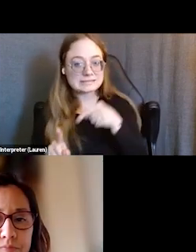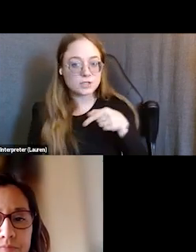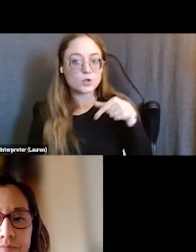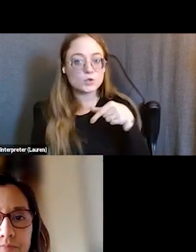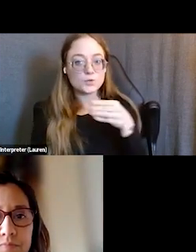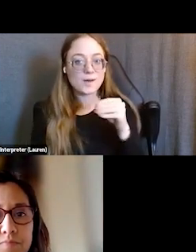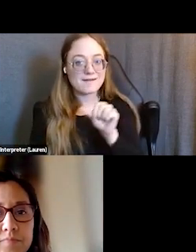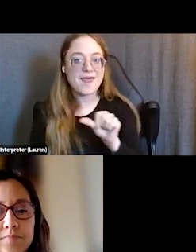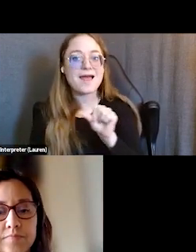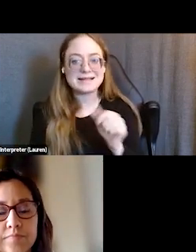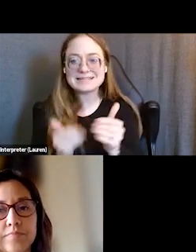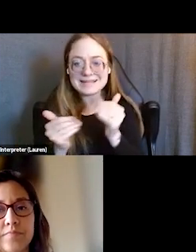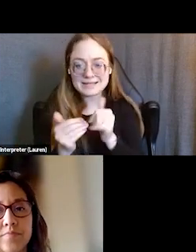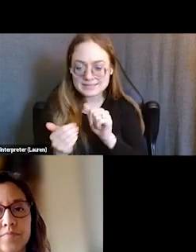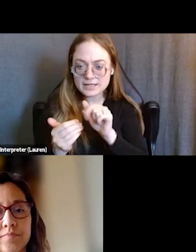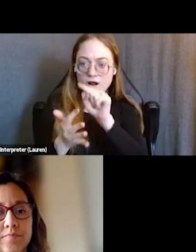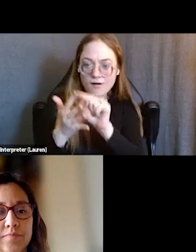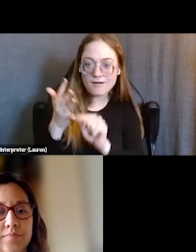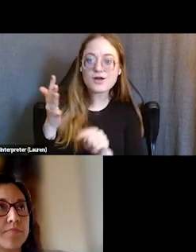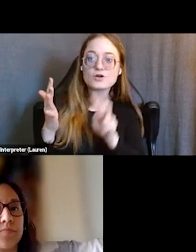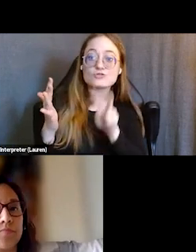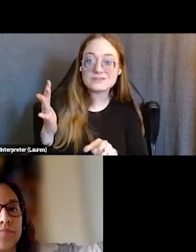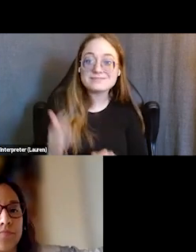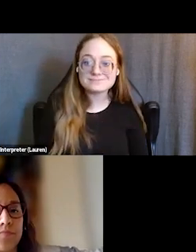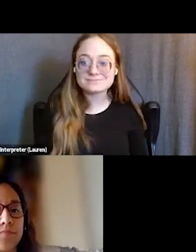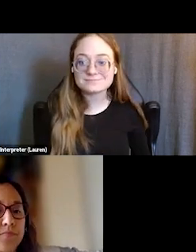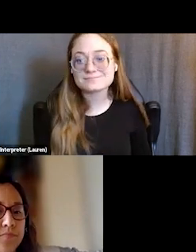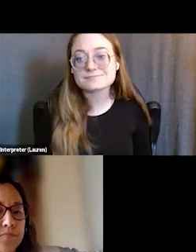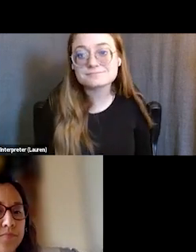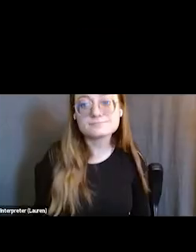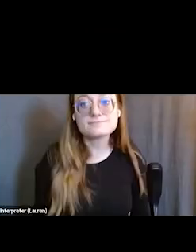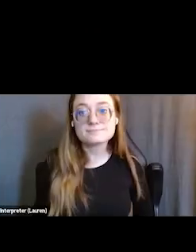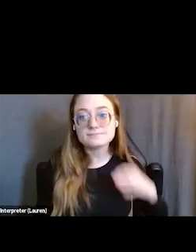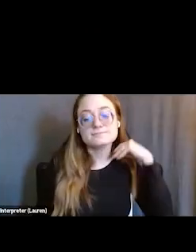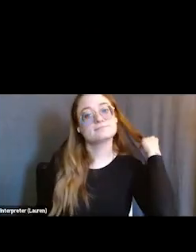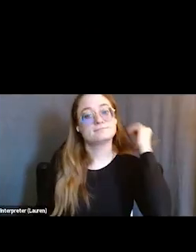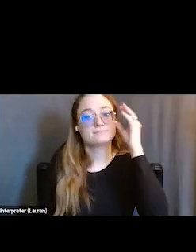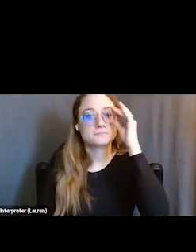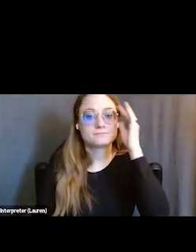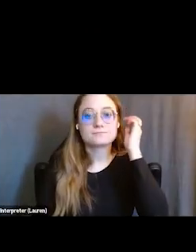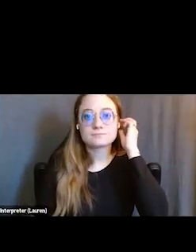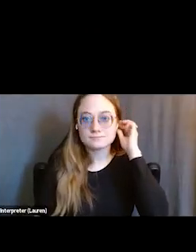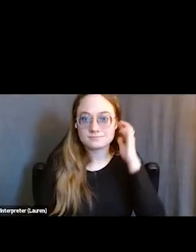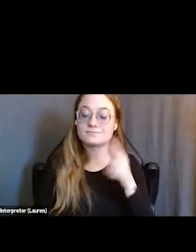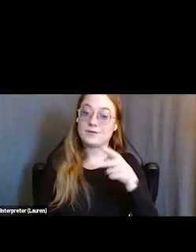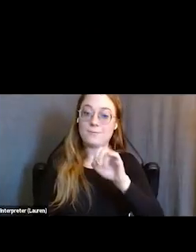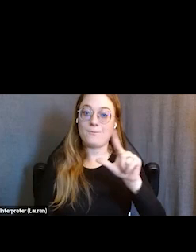and easier for us to address. (Lisa coughing) Excuse me. We'll also be having a couple of polls, there's the first one,